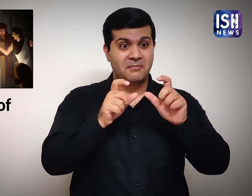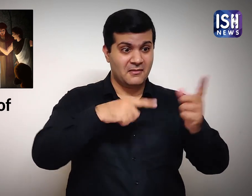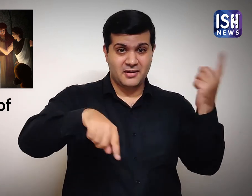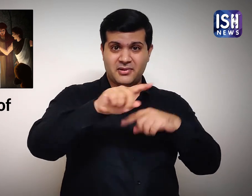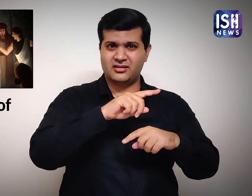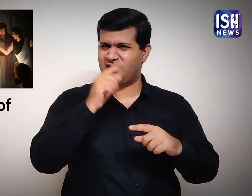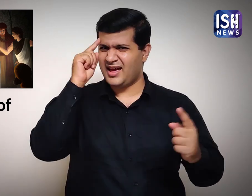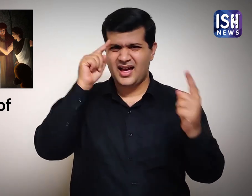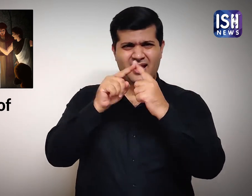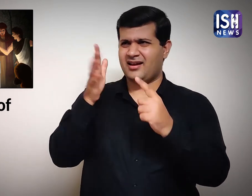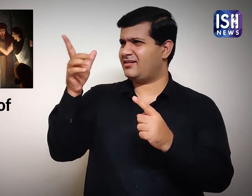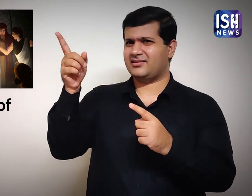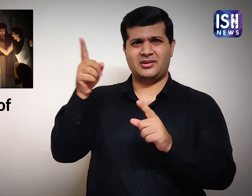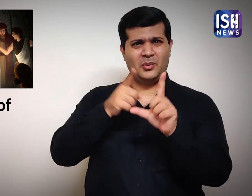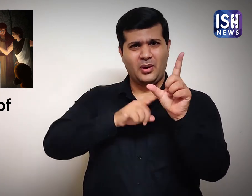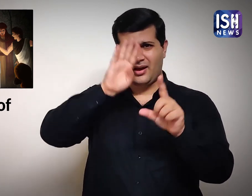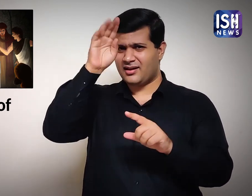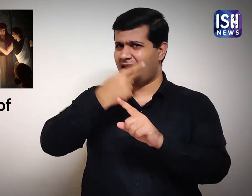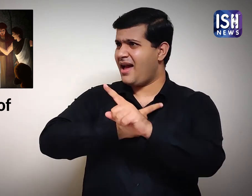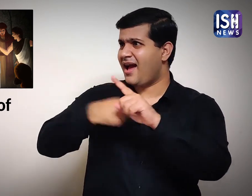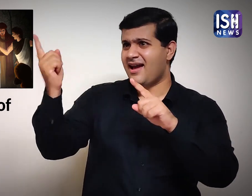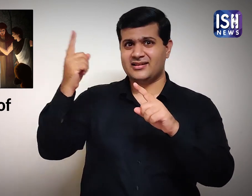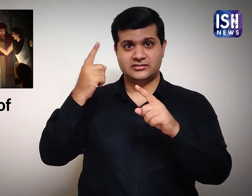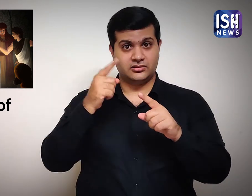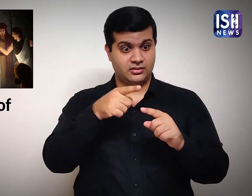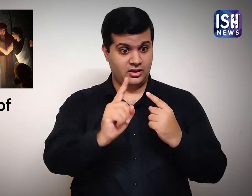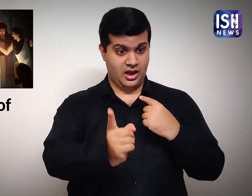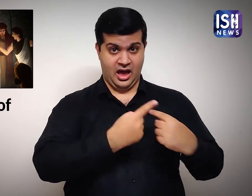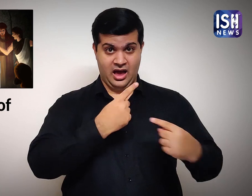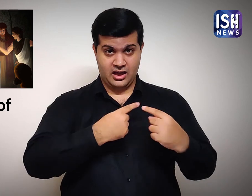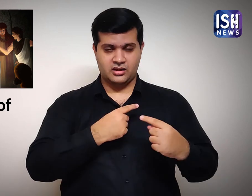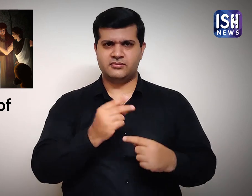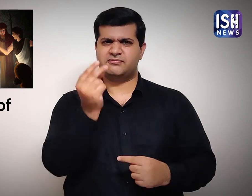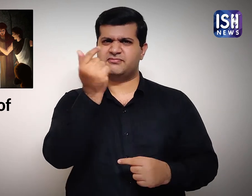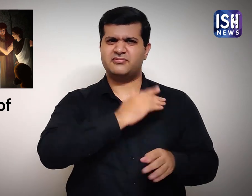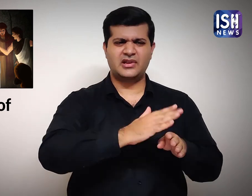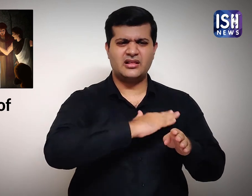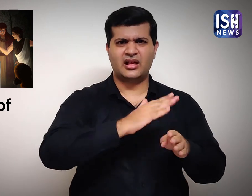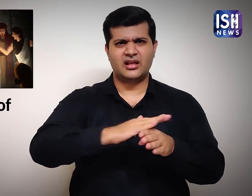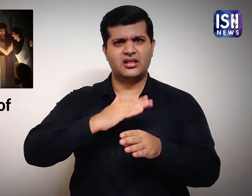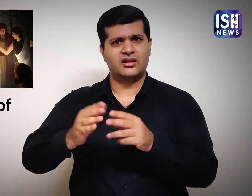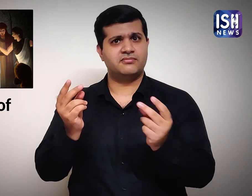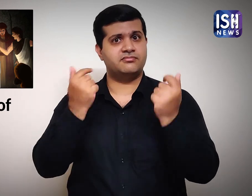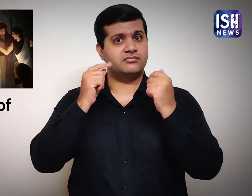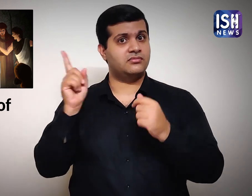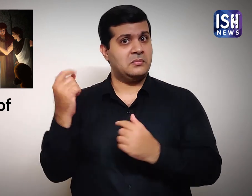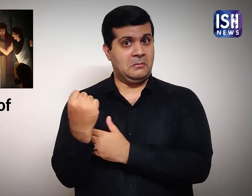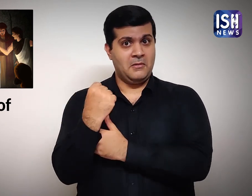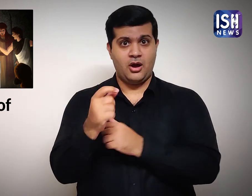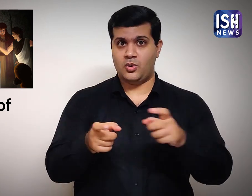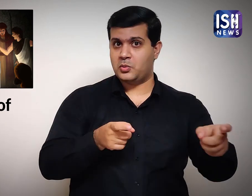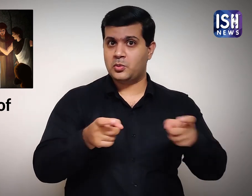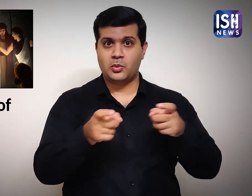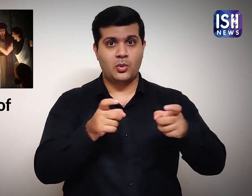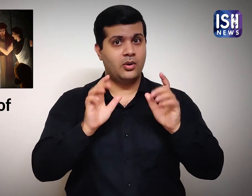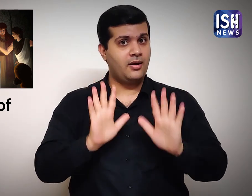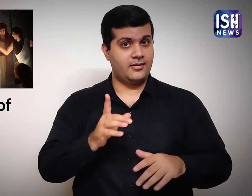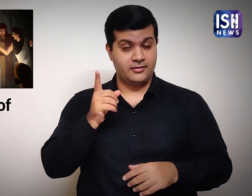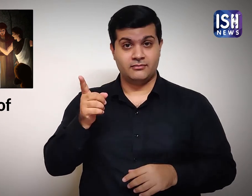Anyone who disagreed with him, was killed immediately.